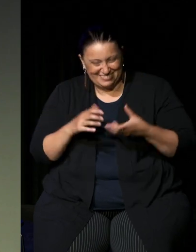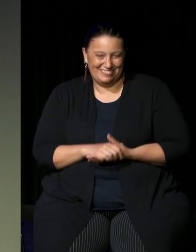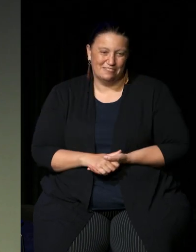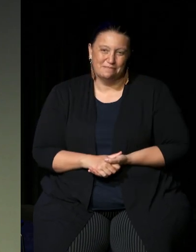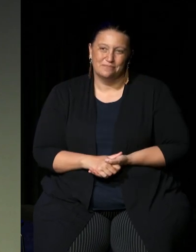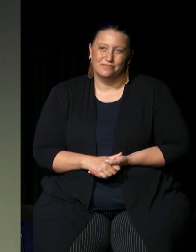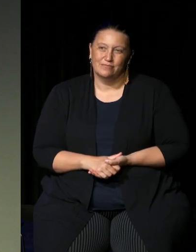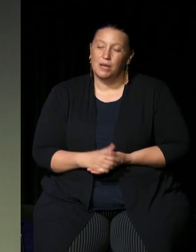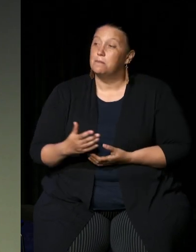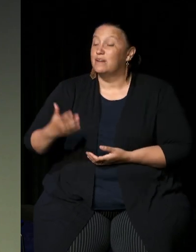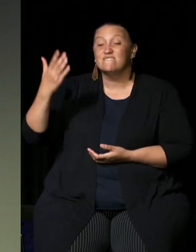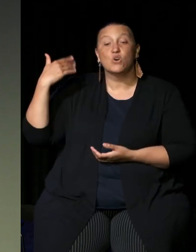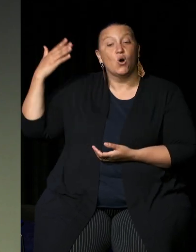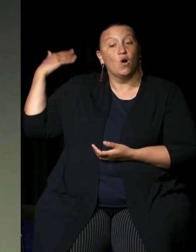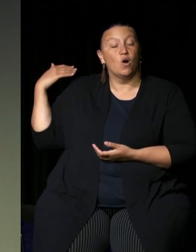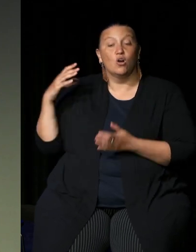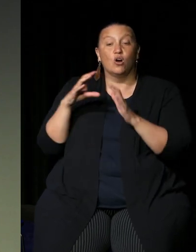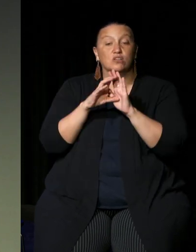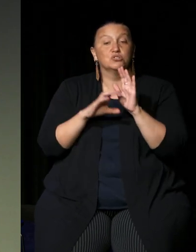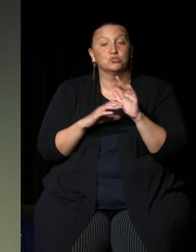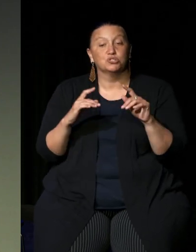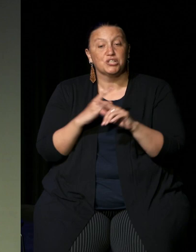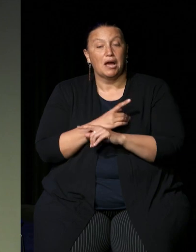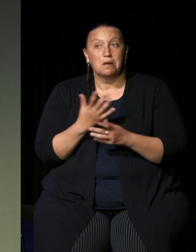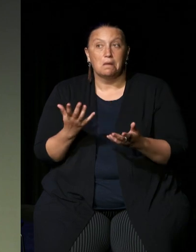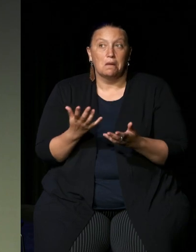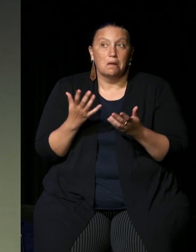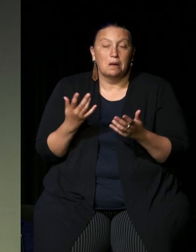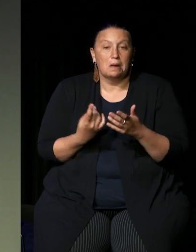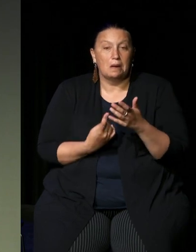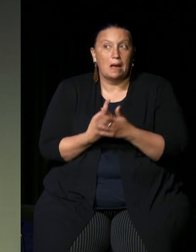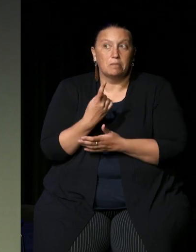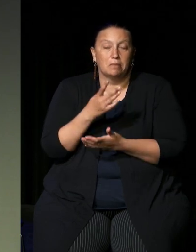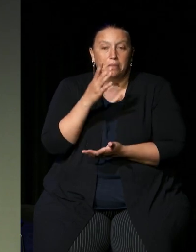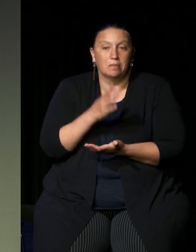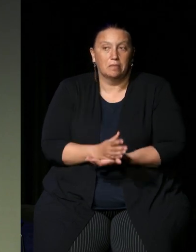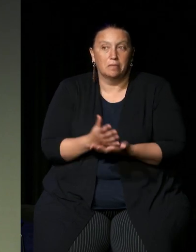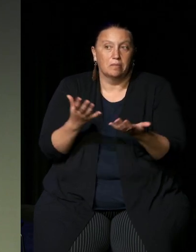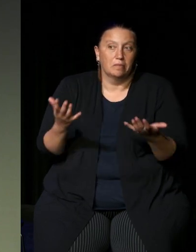constitutional changes was just something a matter of fact but now that it's involving